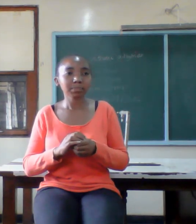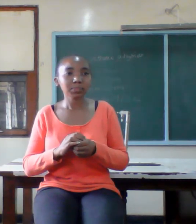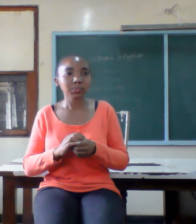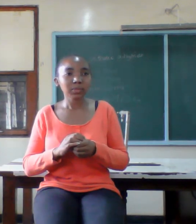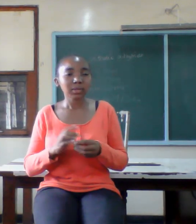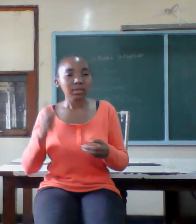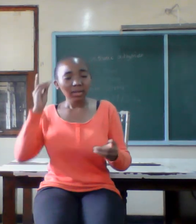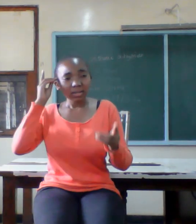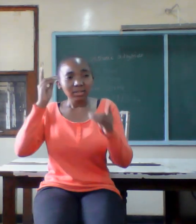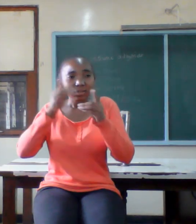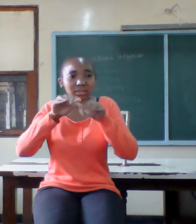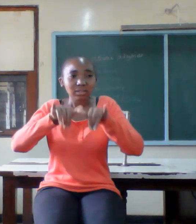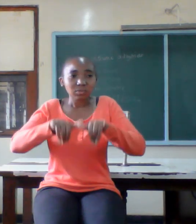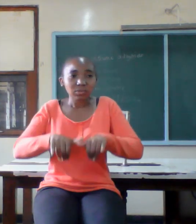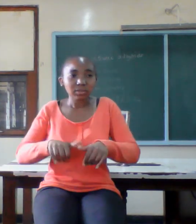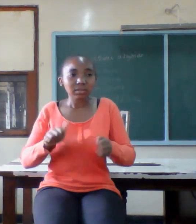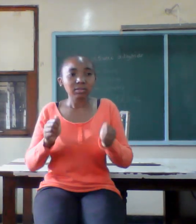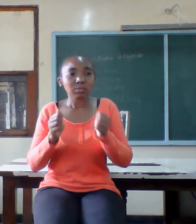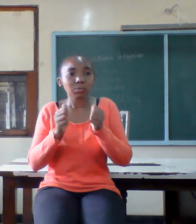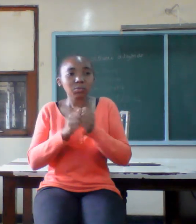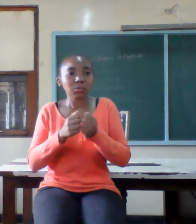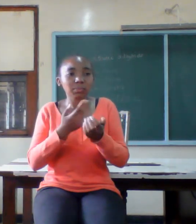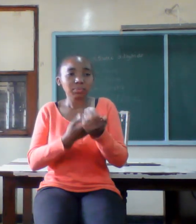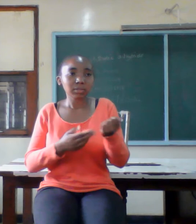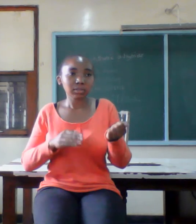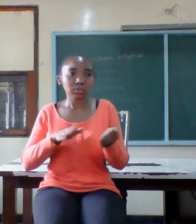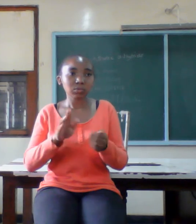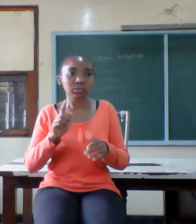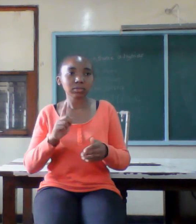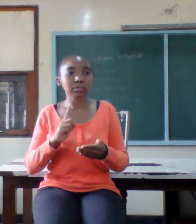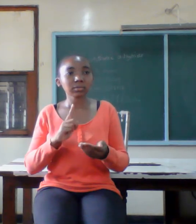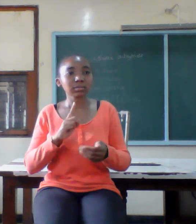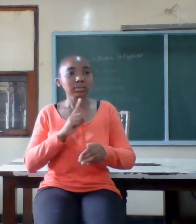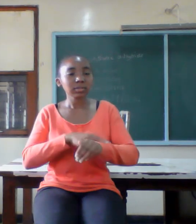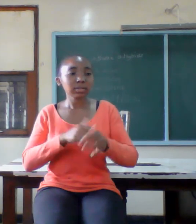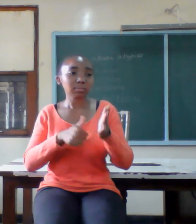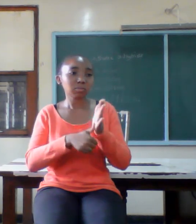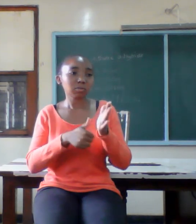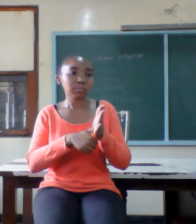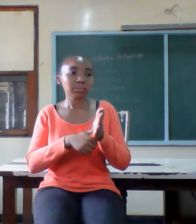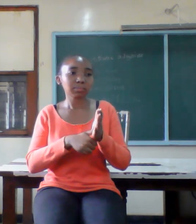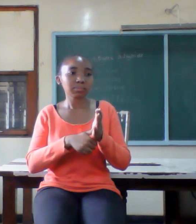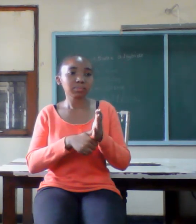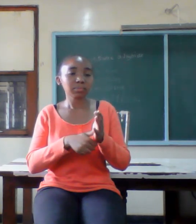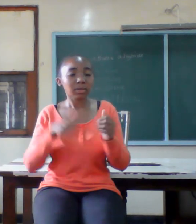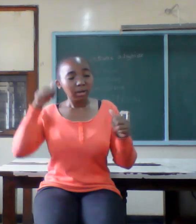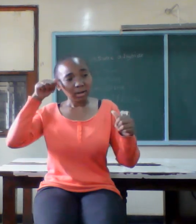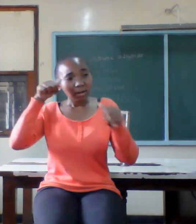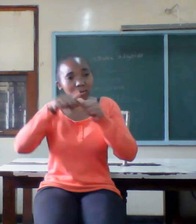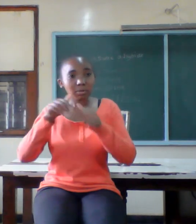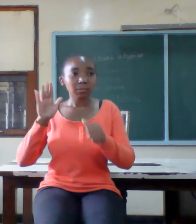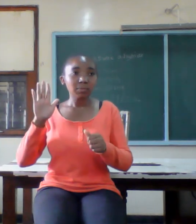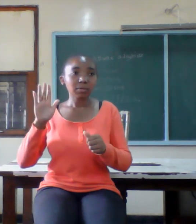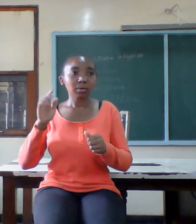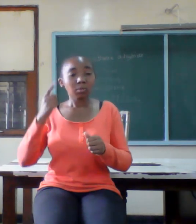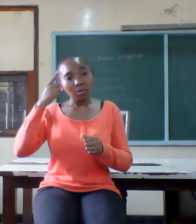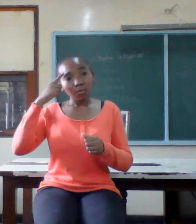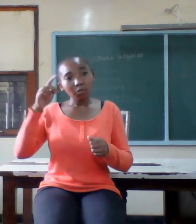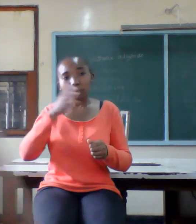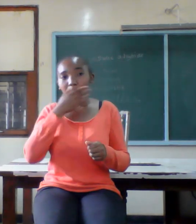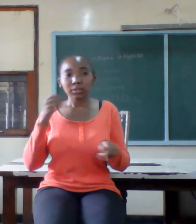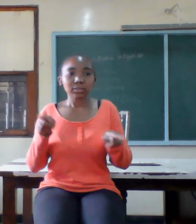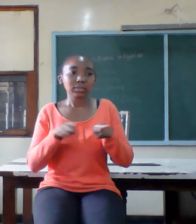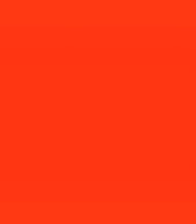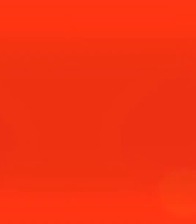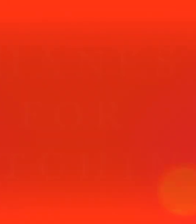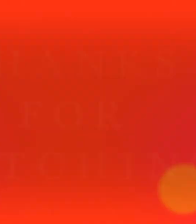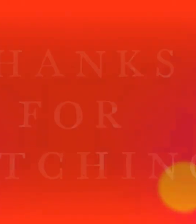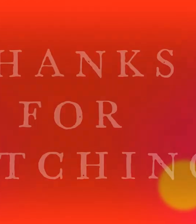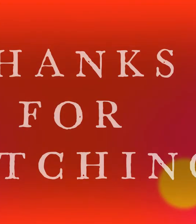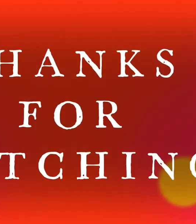to stay with your spouse in times of need remember the vow for better for us in sickness